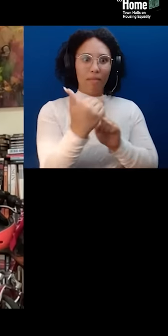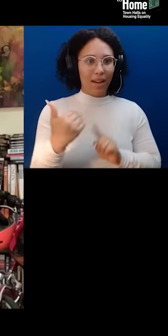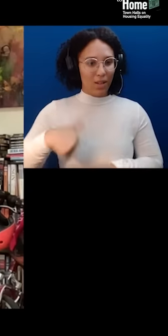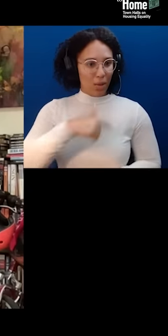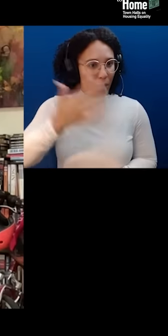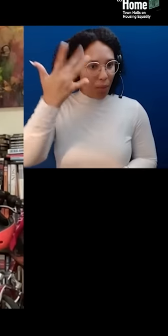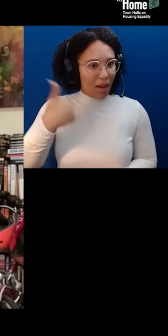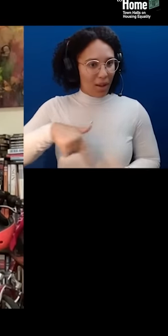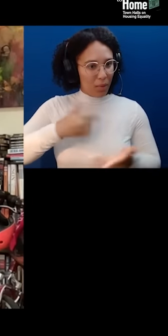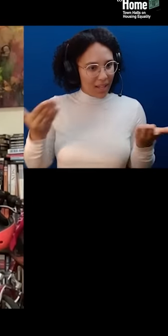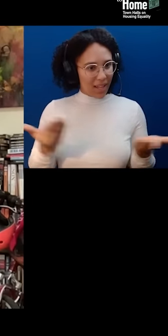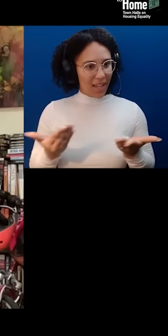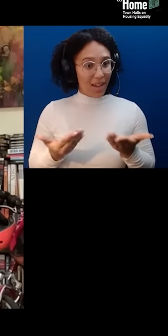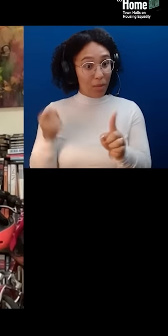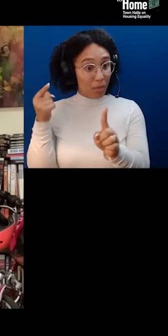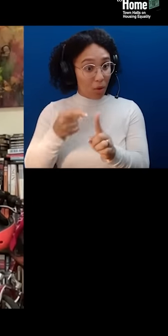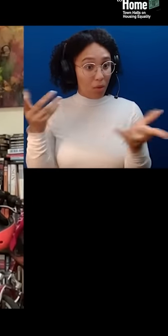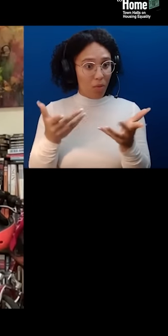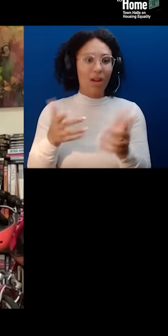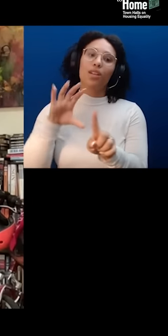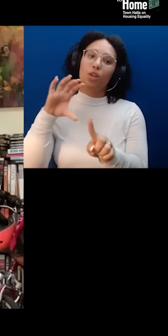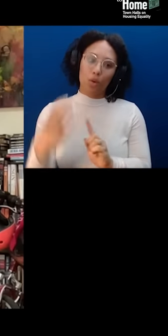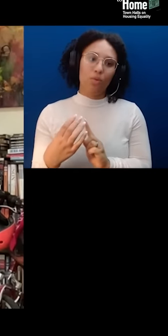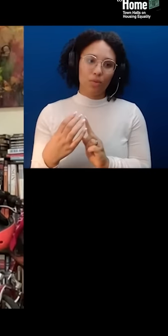and the reason is for the culture. We're thrilled to have with us tonight